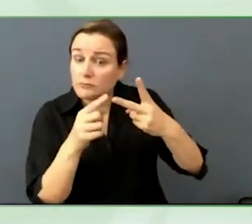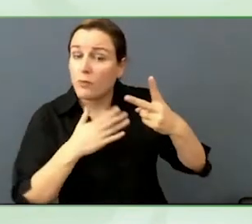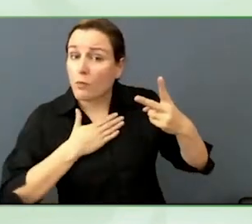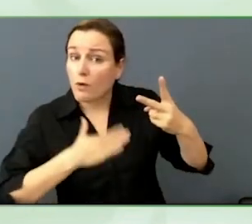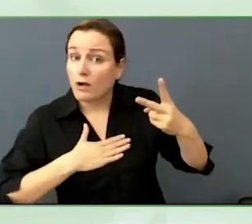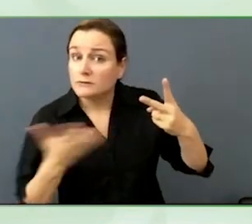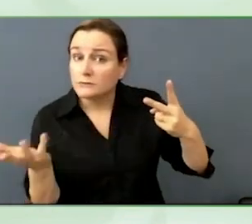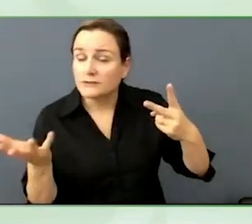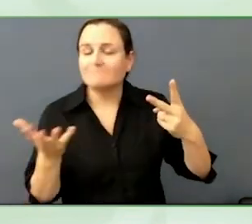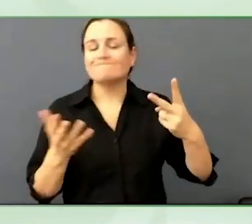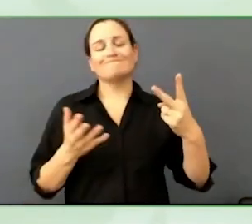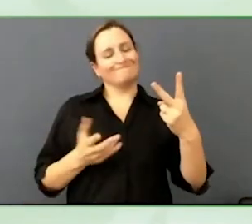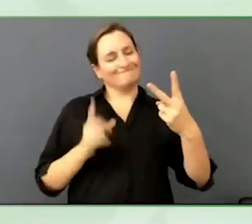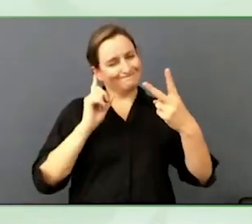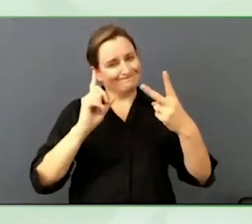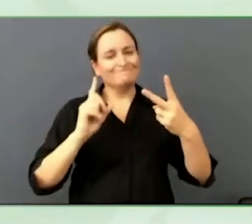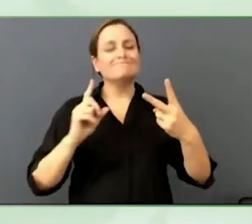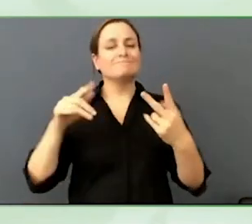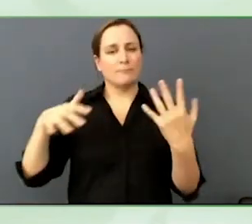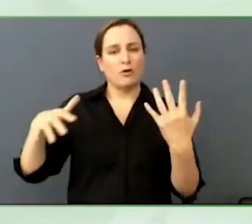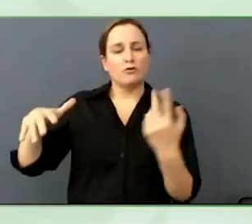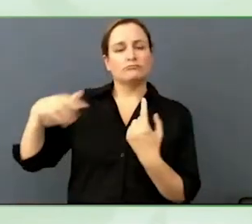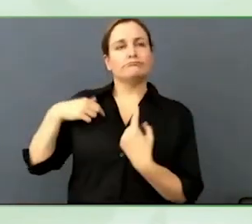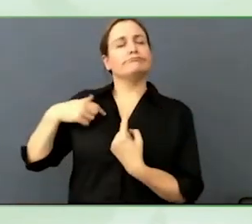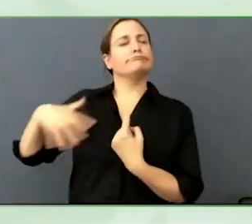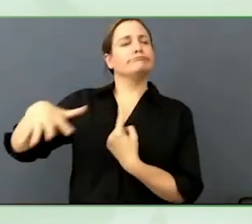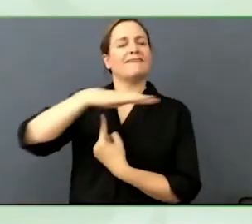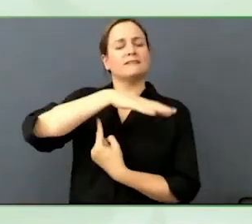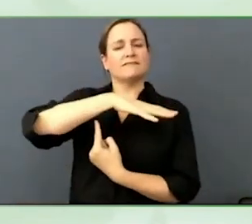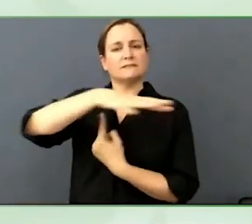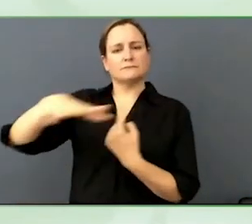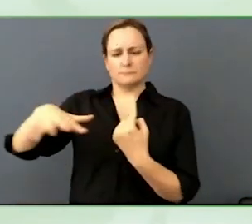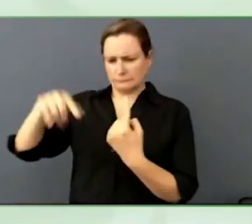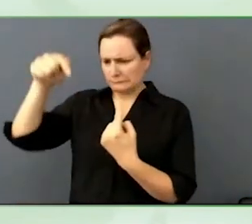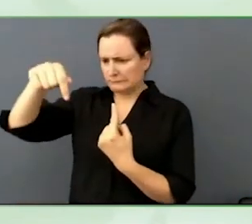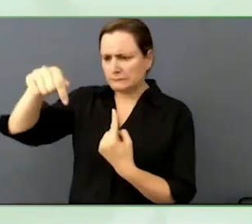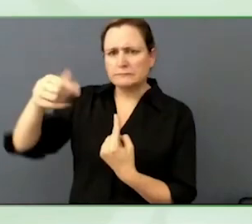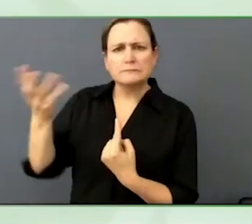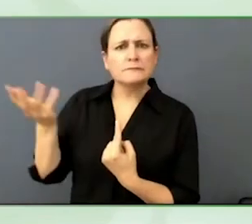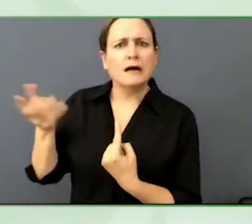Sometimes, I have a four-year-old granddaughter, her parents told me